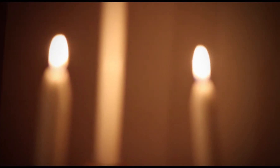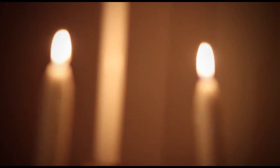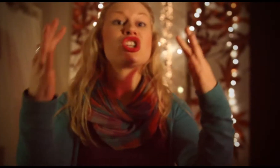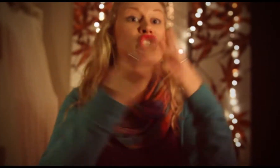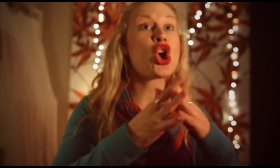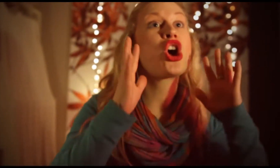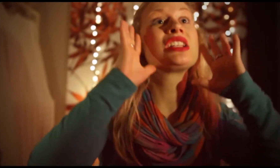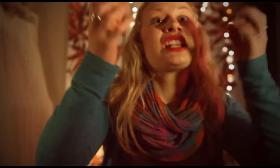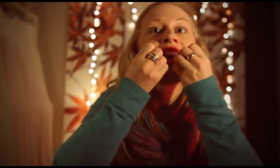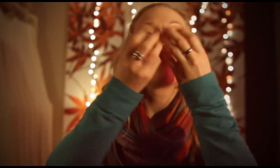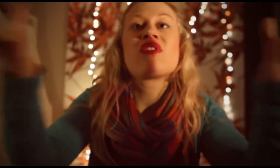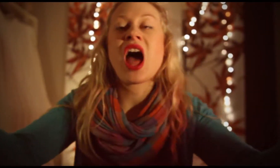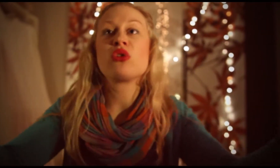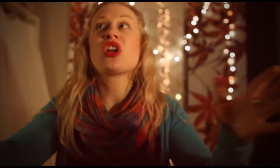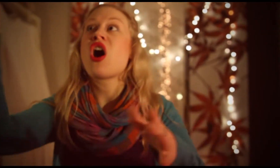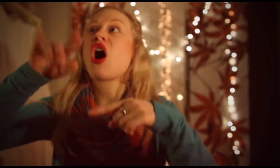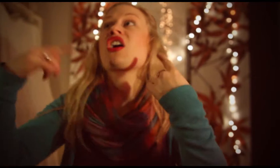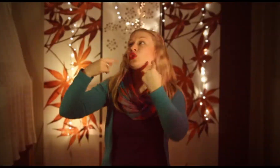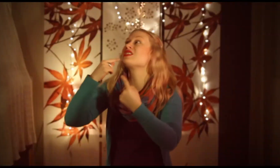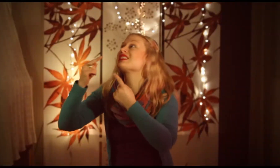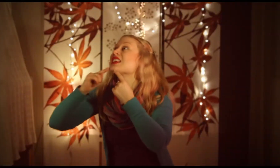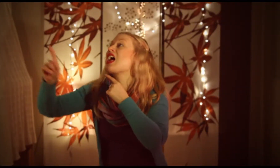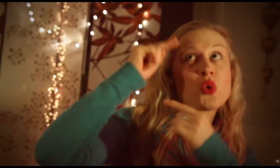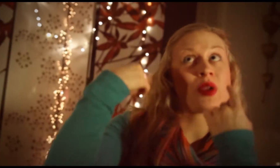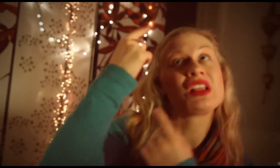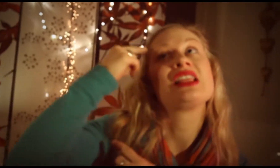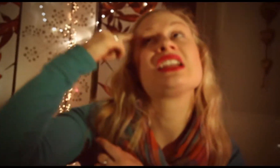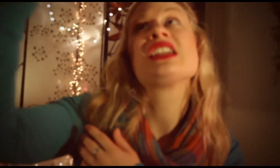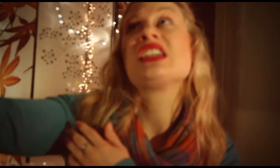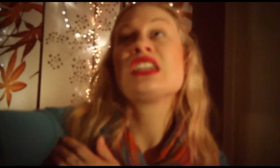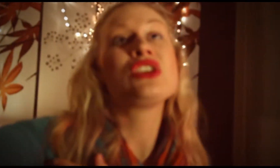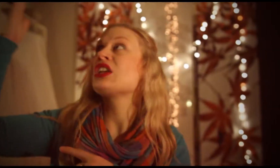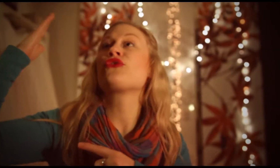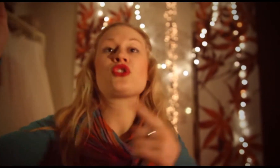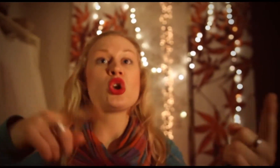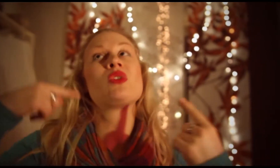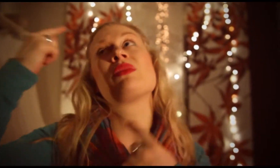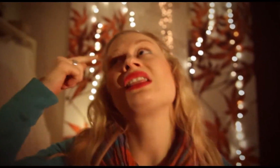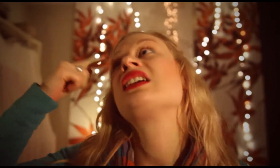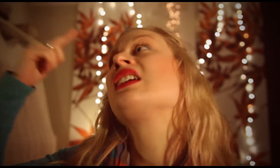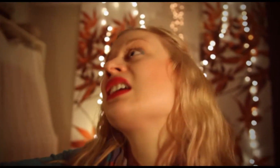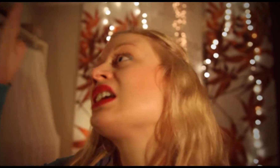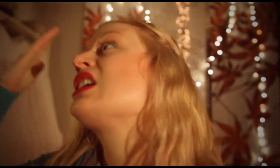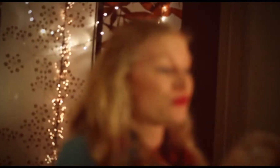Let the church live loud, our God we'll say, we believe, we believe.